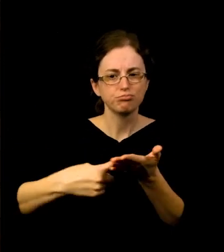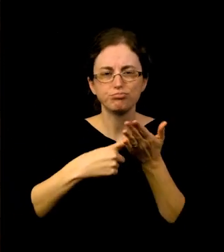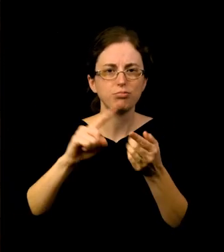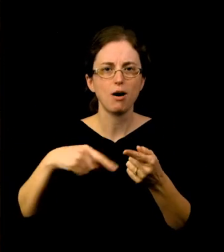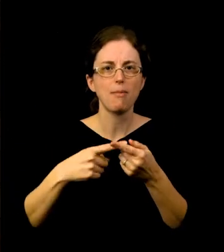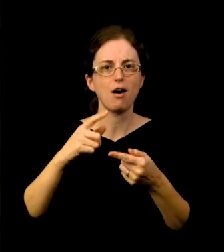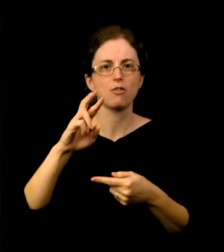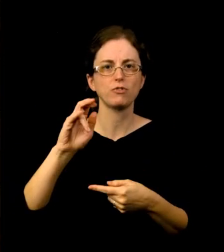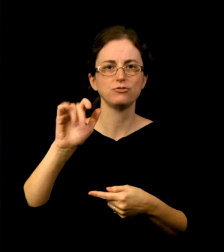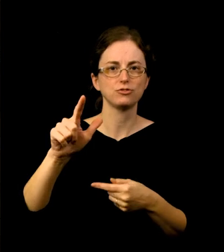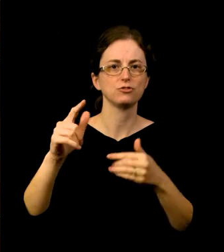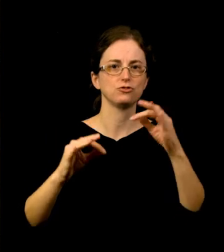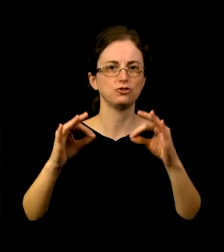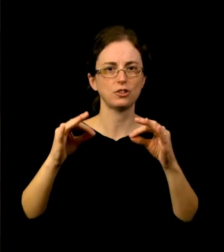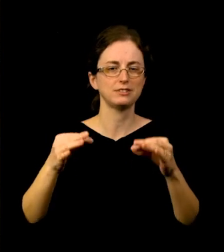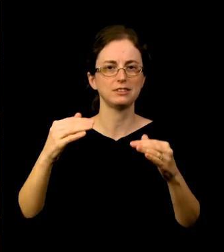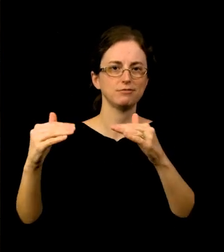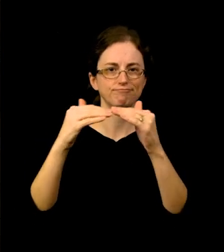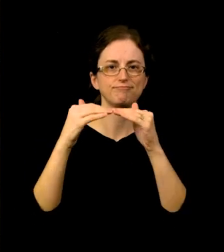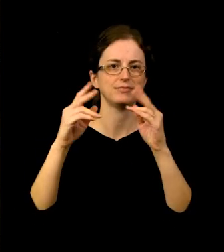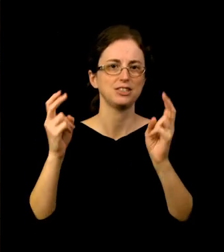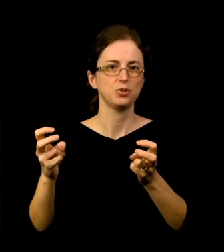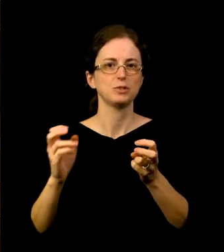This year my colleague Ted Smith along with Ambush from Numberz